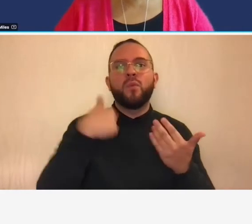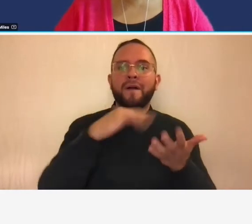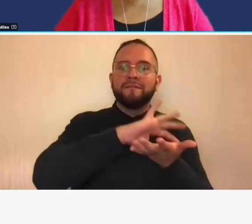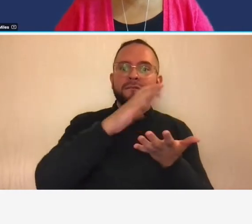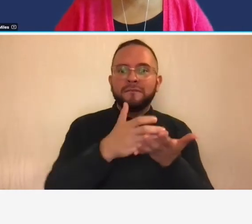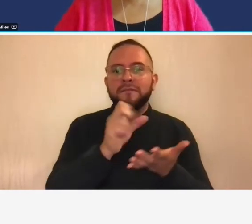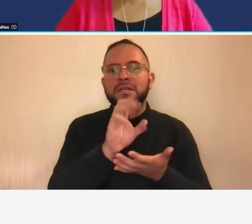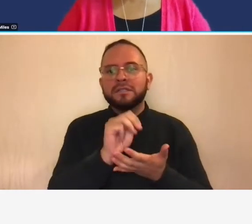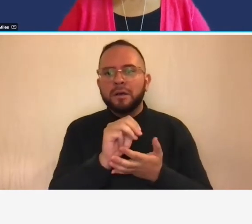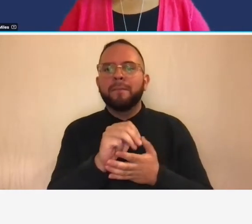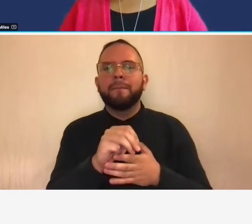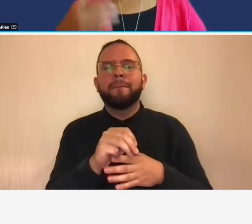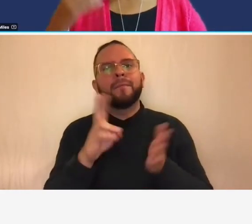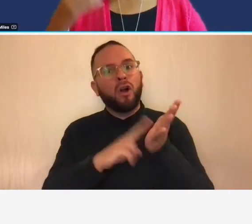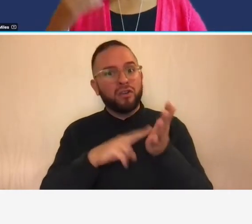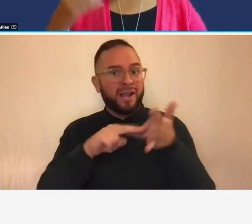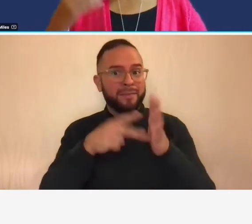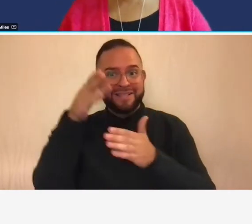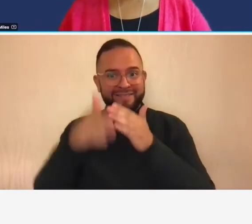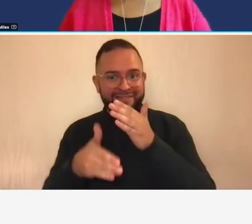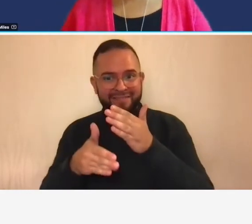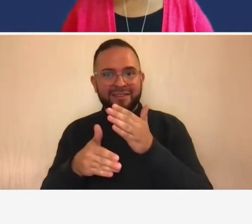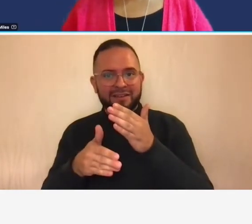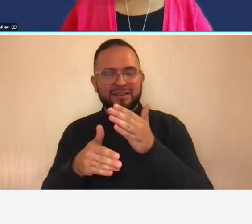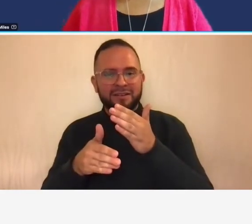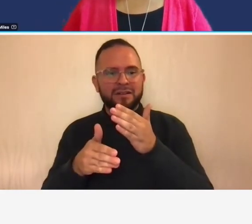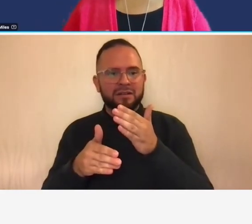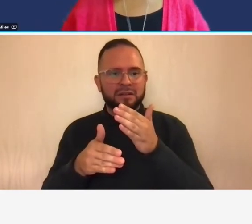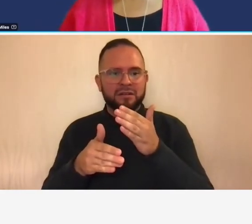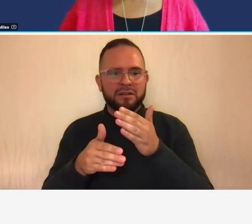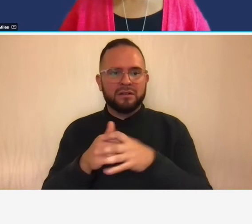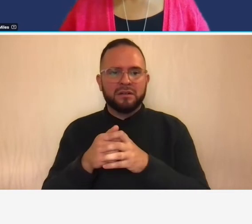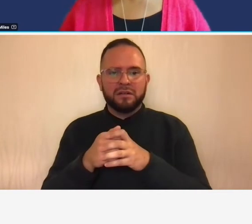in the end you're going to get paid this one lump sum regardless of how much it costs you